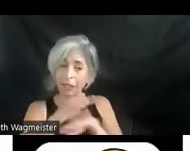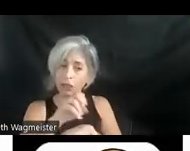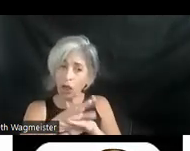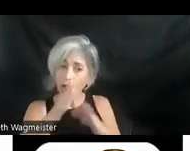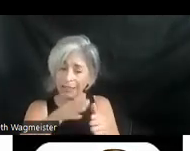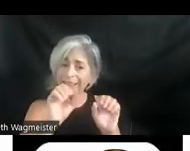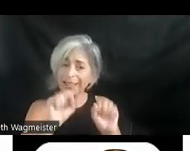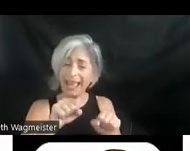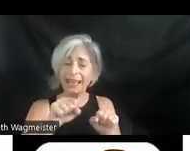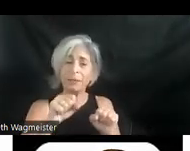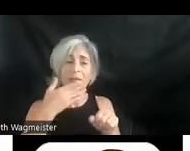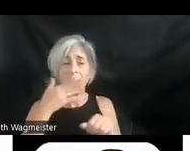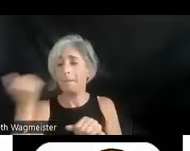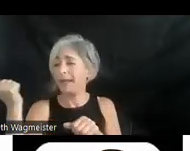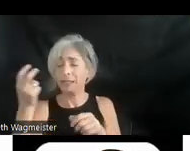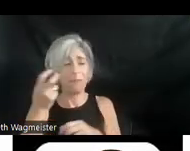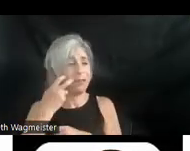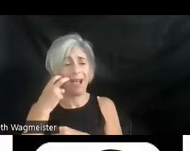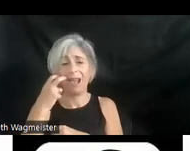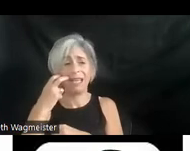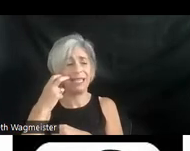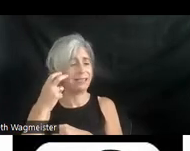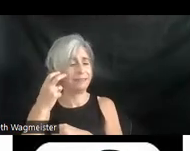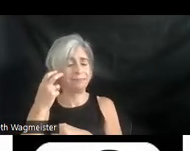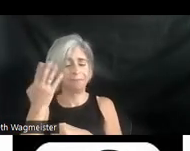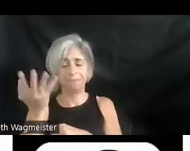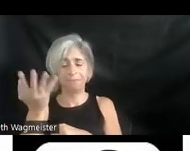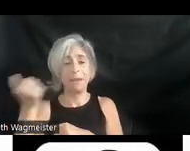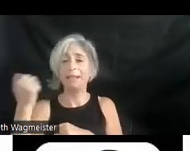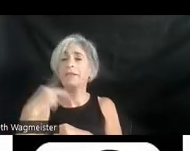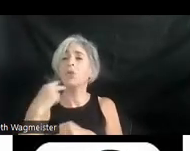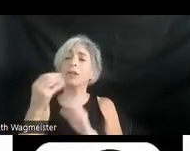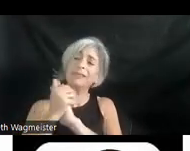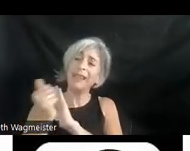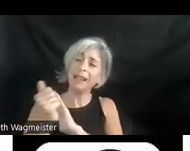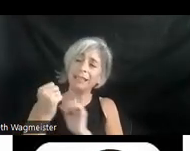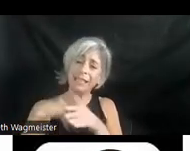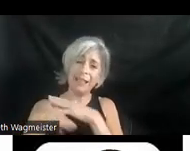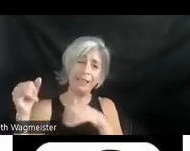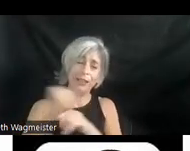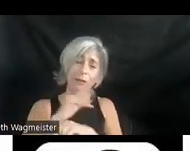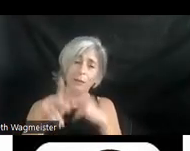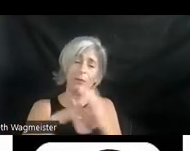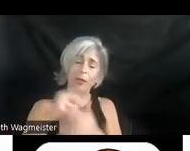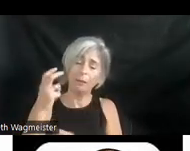some of the best voice talents in the industry are people who are blind. And some of the